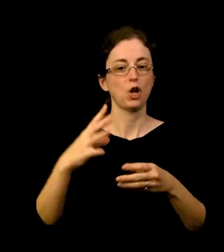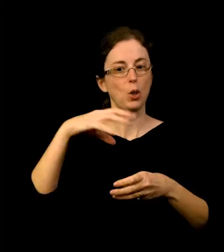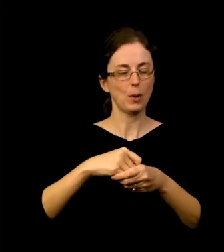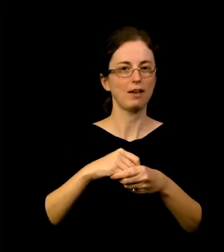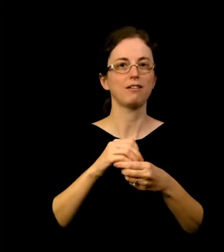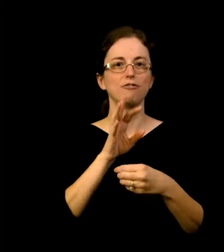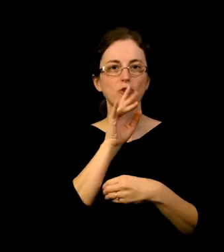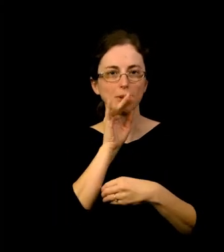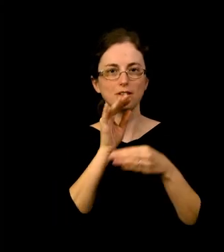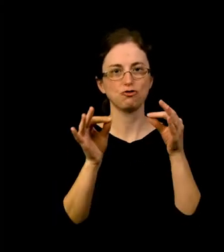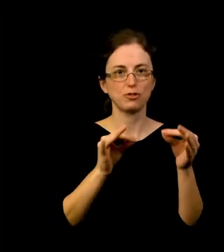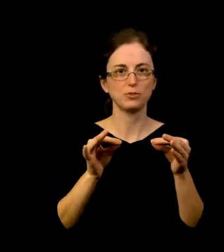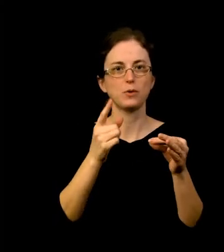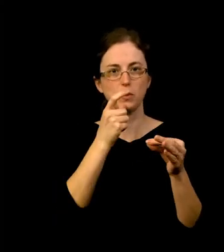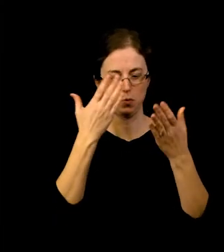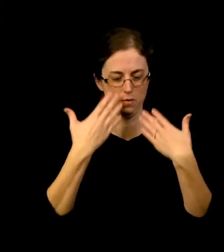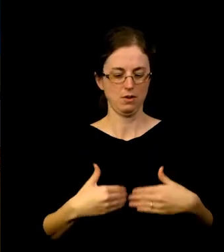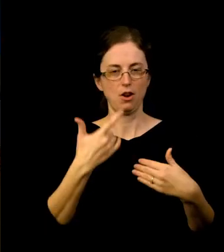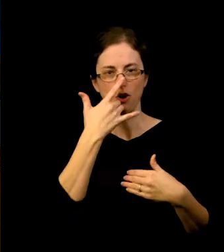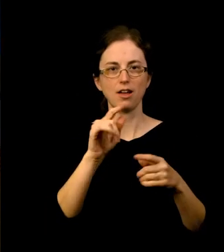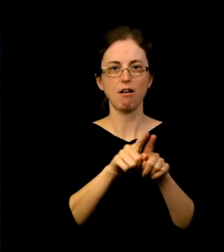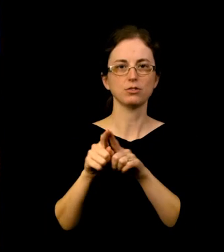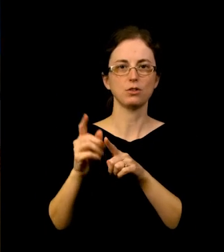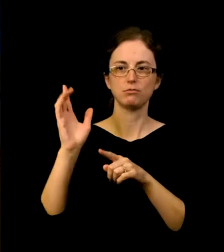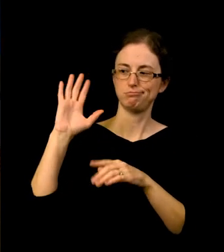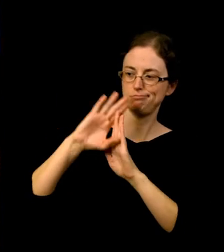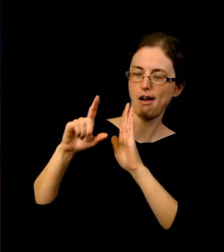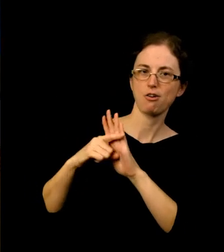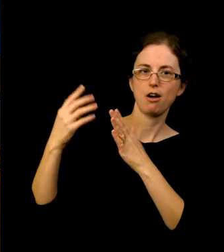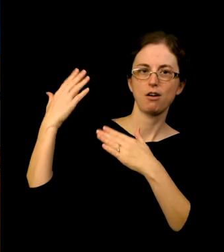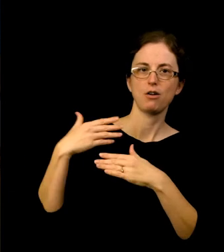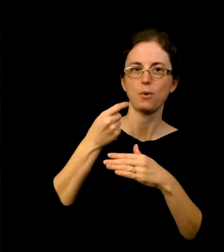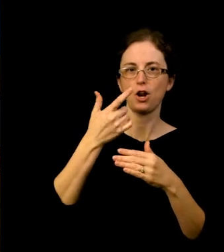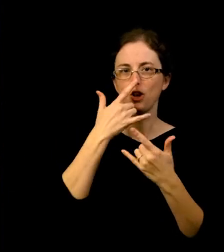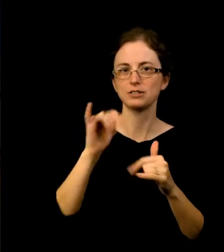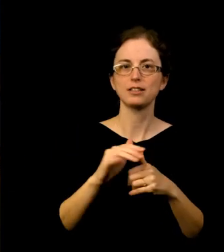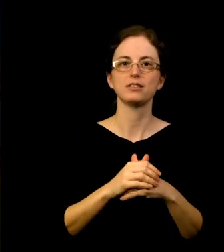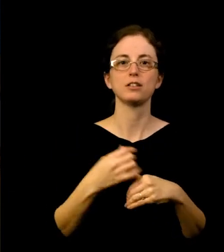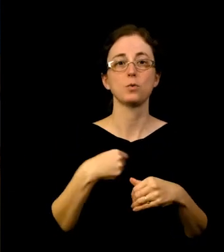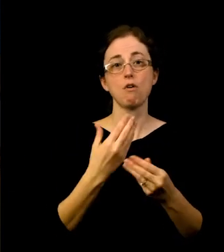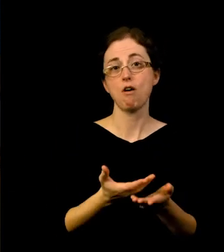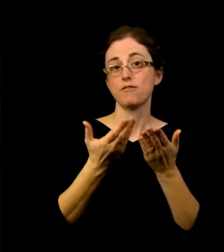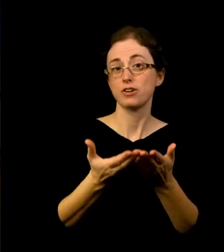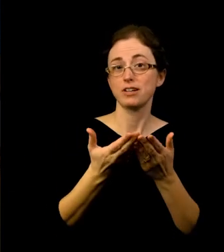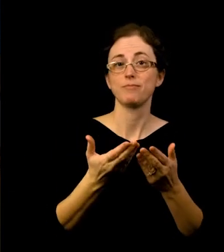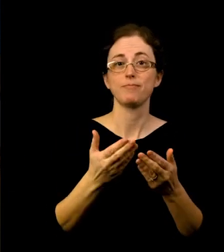of the speakers and their environment. We offer audio description upon request and are working to incorporate verbal descriptions of slides shown.